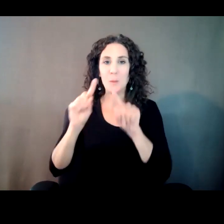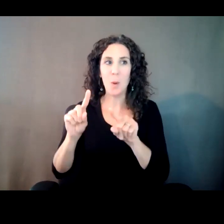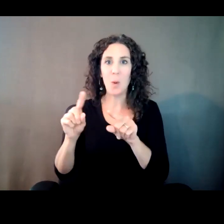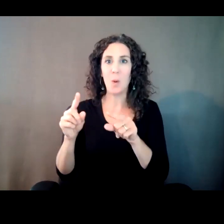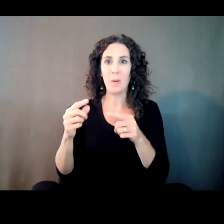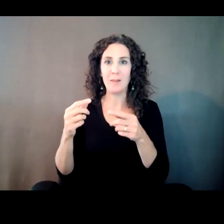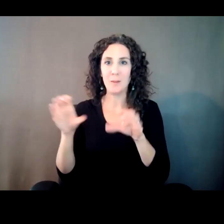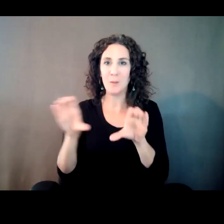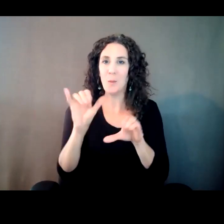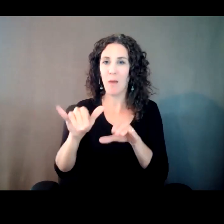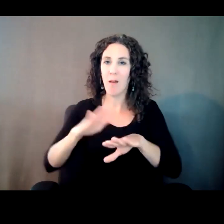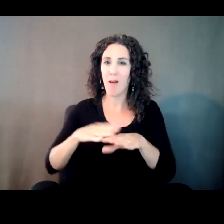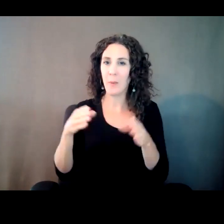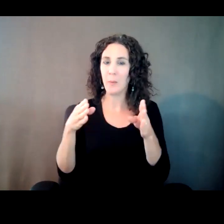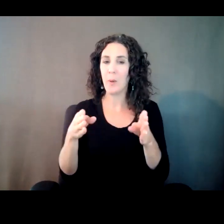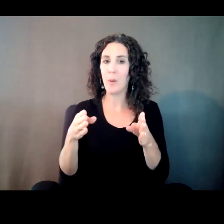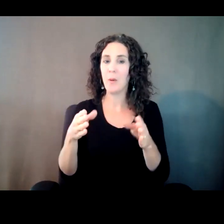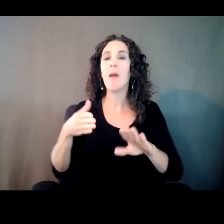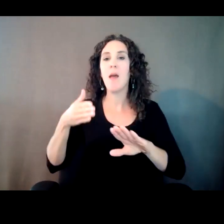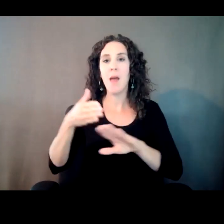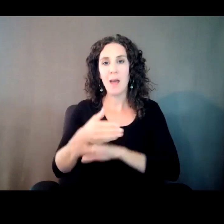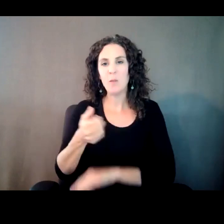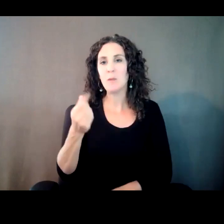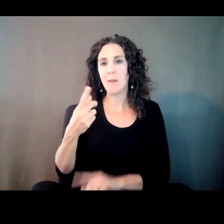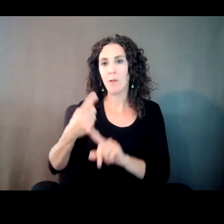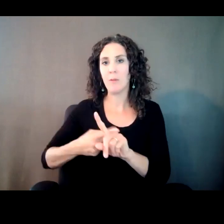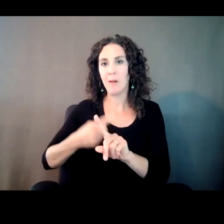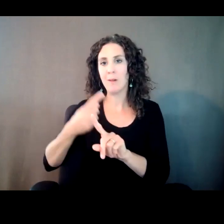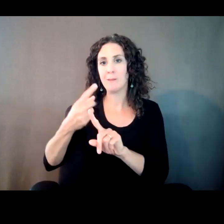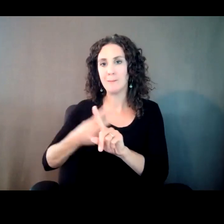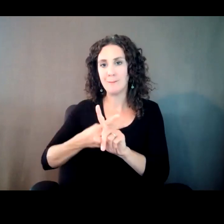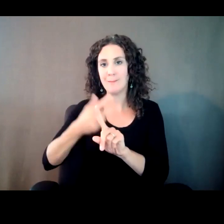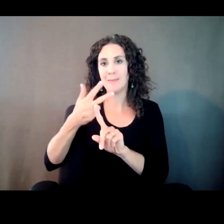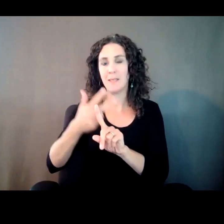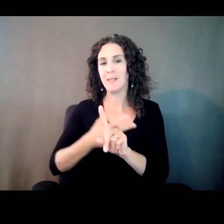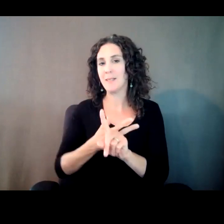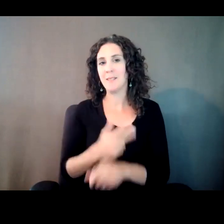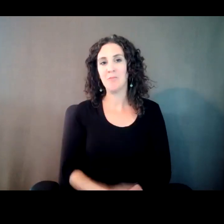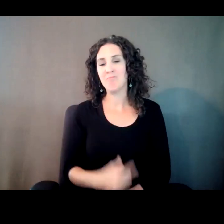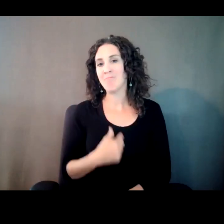After a number of months, I just couldn't do it anymore.